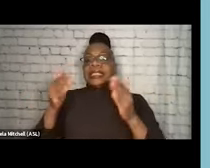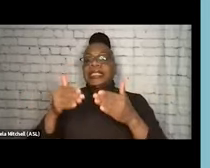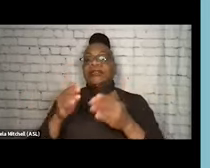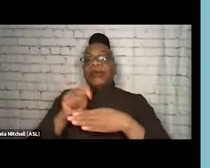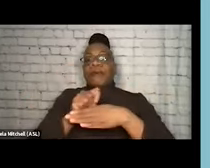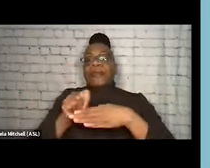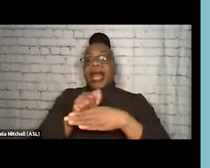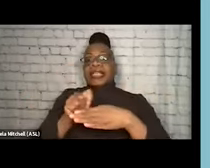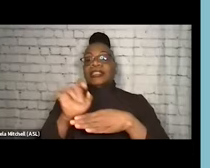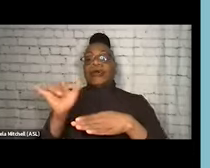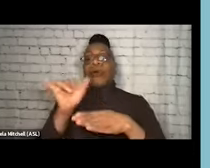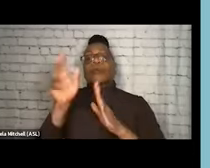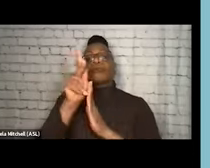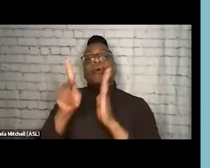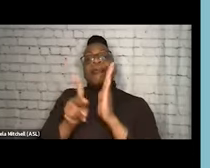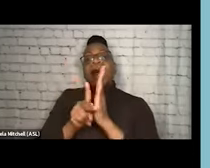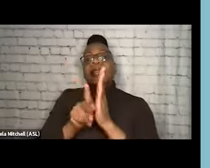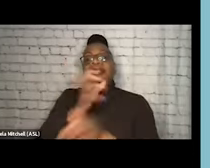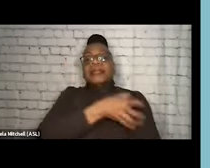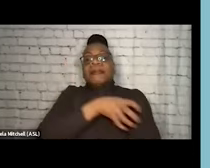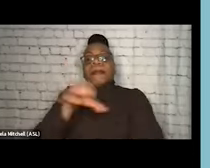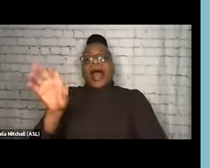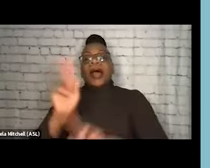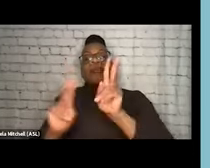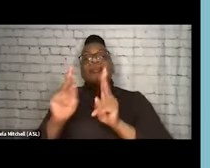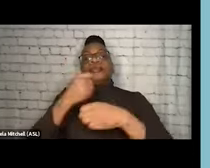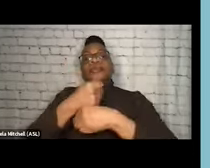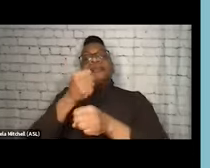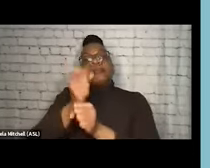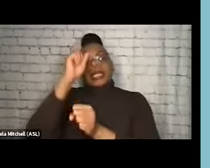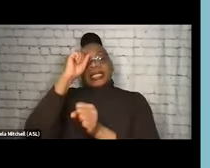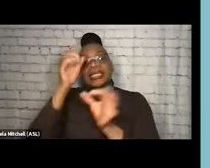that empower people to make decisions about their health and lessen the negative